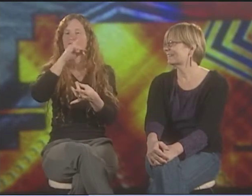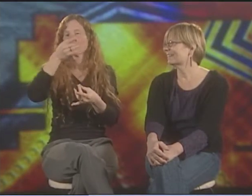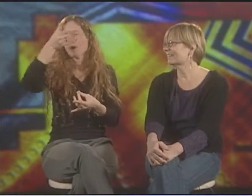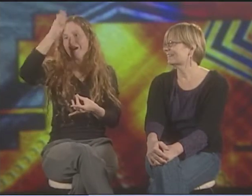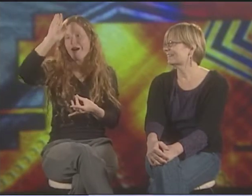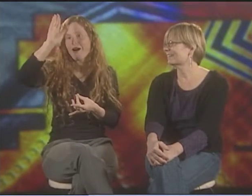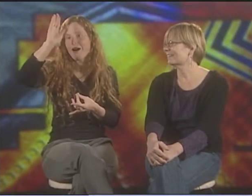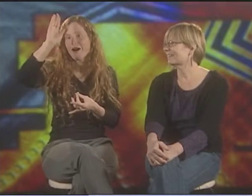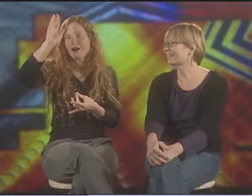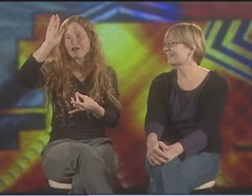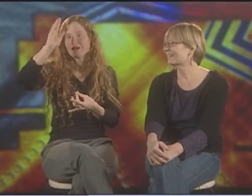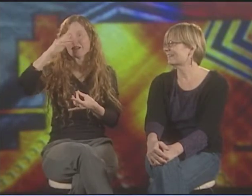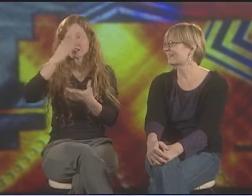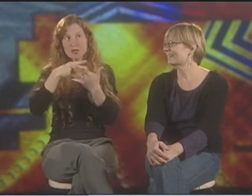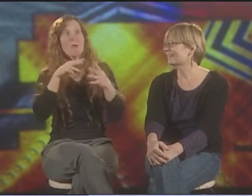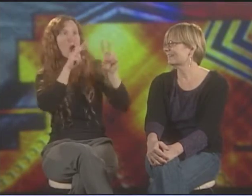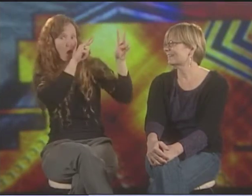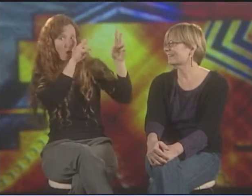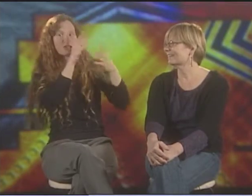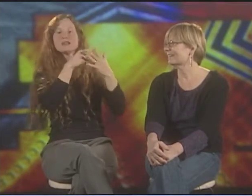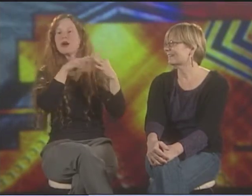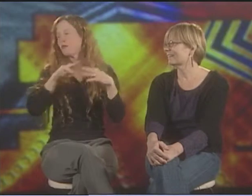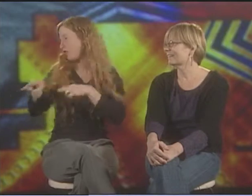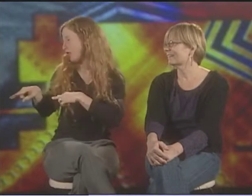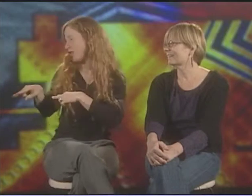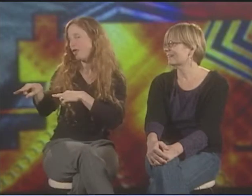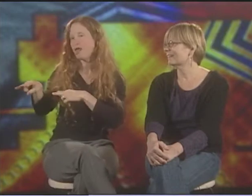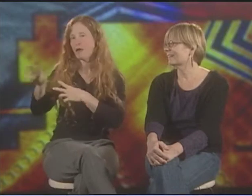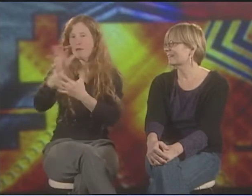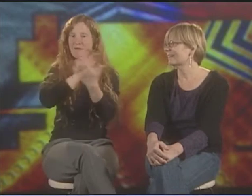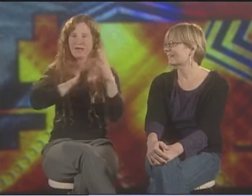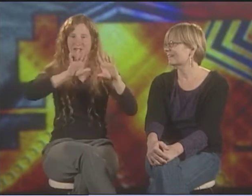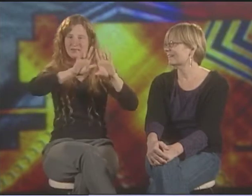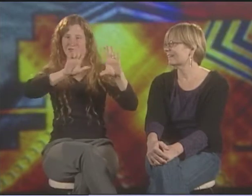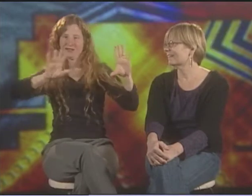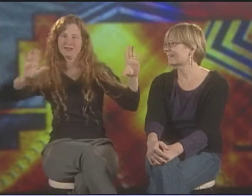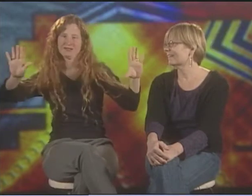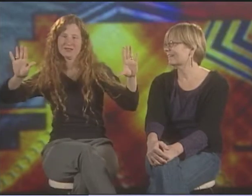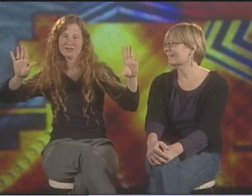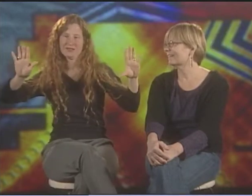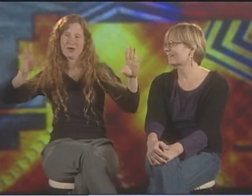IN ONE CORNER THERE ARE GLOWING HANDS AS IF THIS GROUP OF PEOPLE'S BEING BLESSED BY GOD.